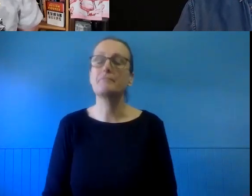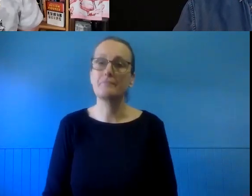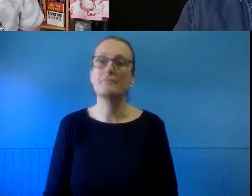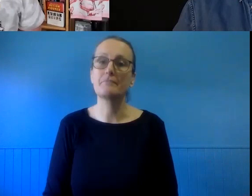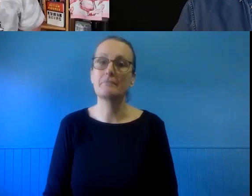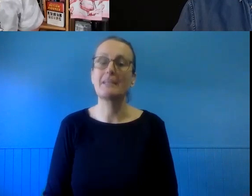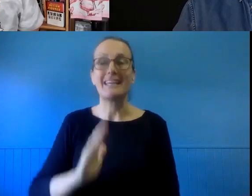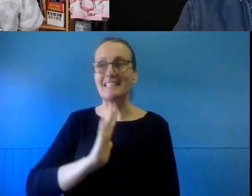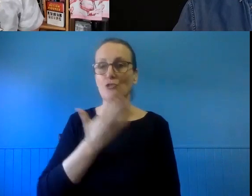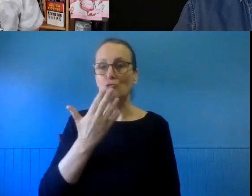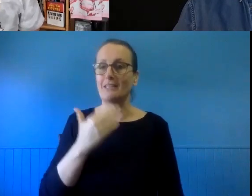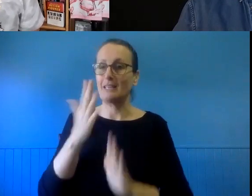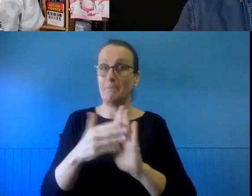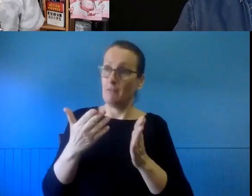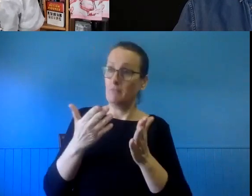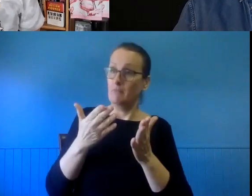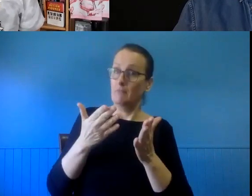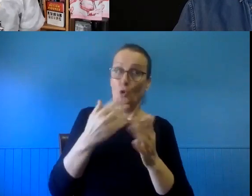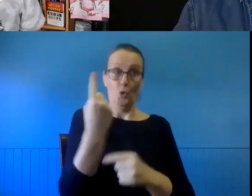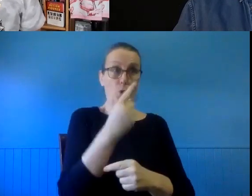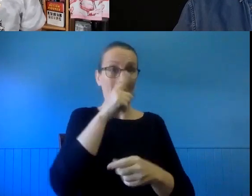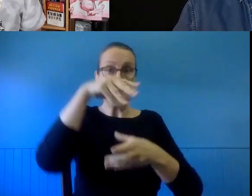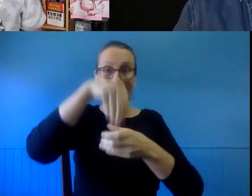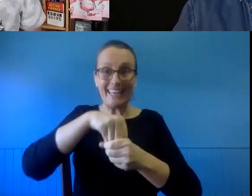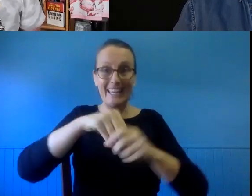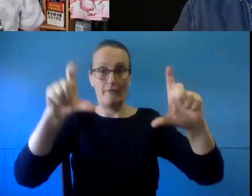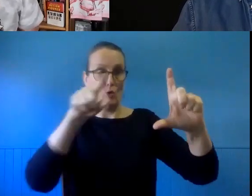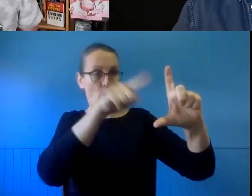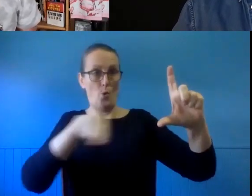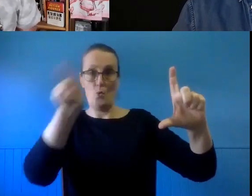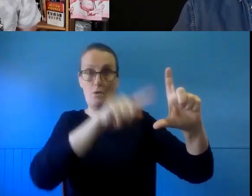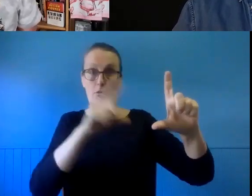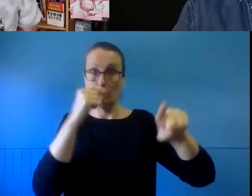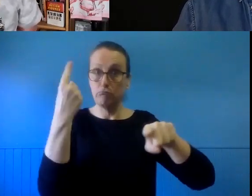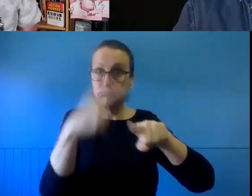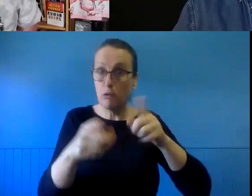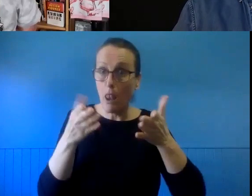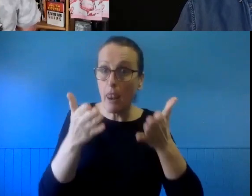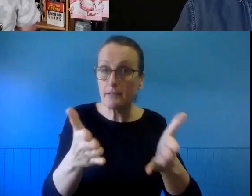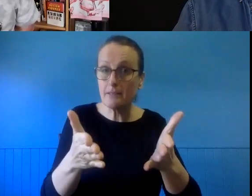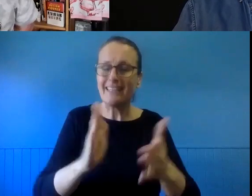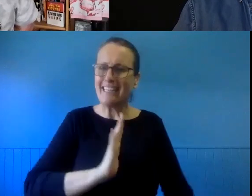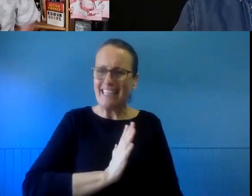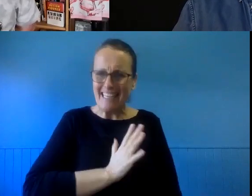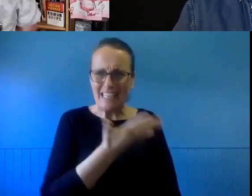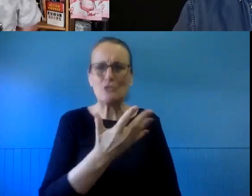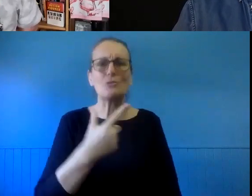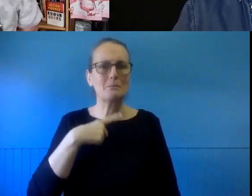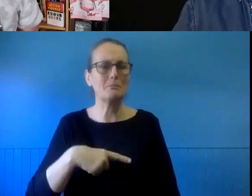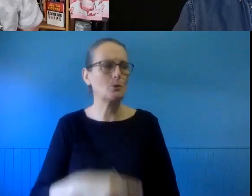clearances for the people in the photo, the subject matter of a photograph. Now, this is an interesting one.